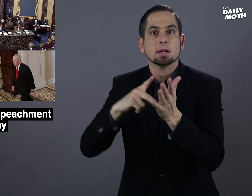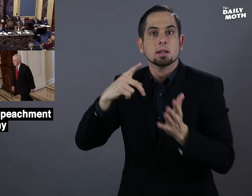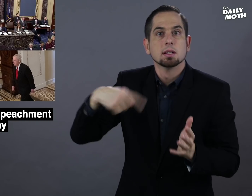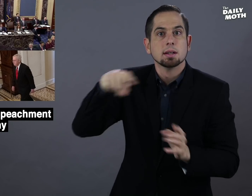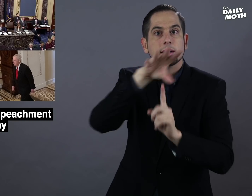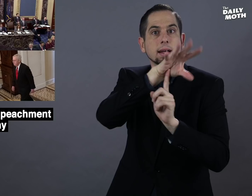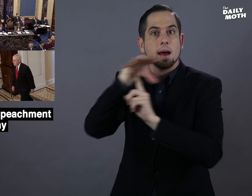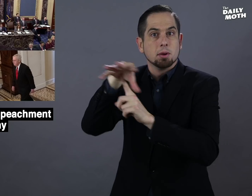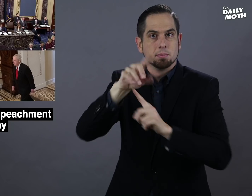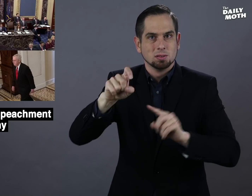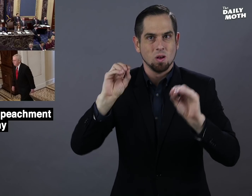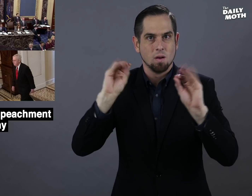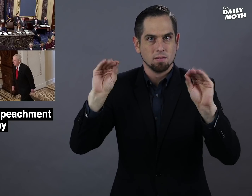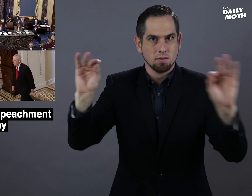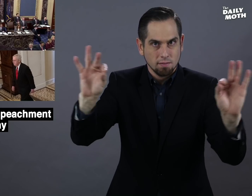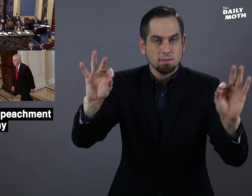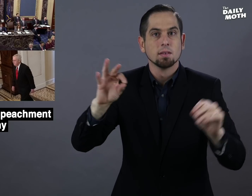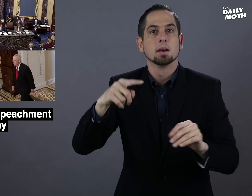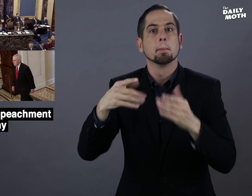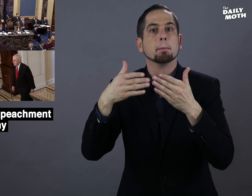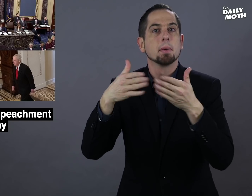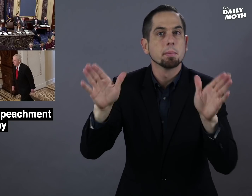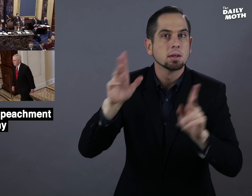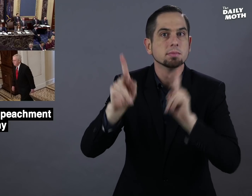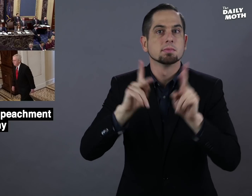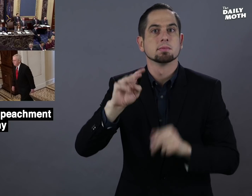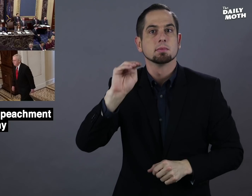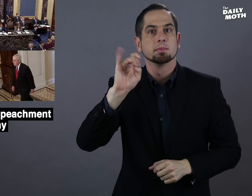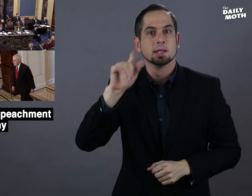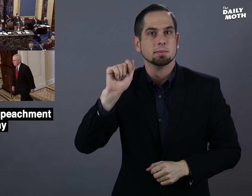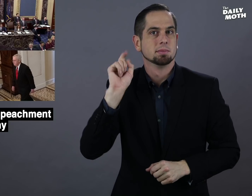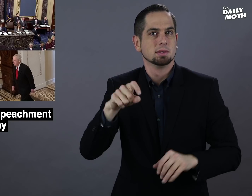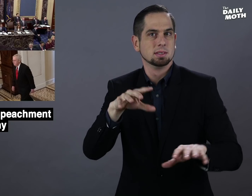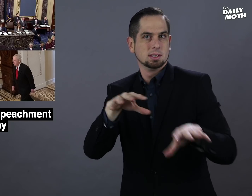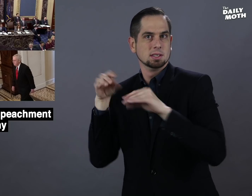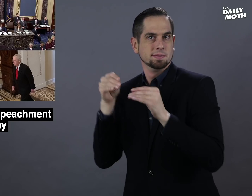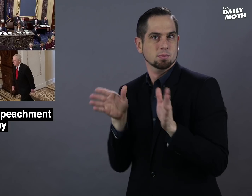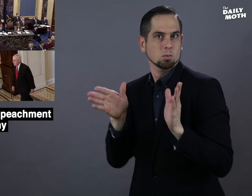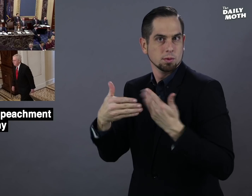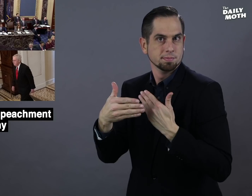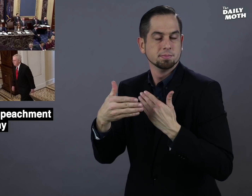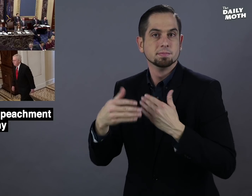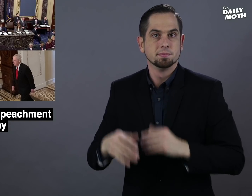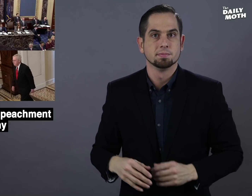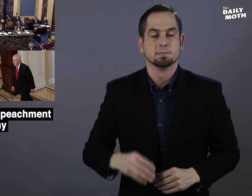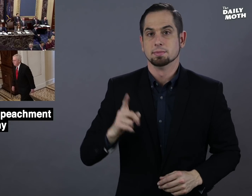The cameras would turn off and the public and media would have to exit the room.